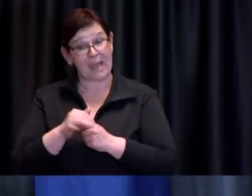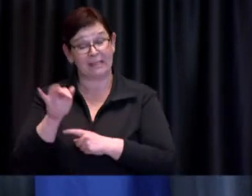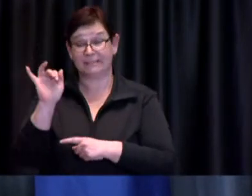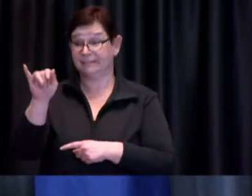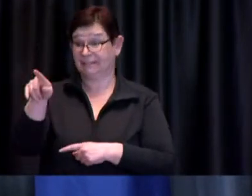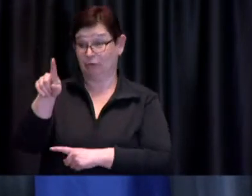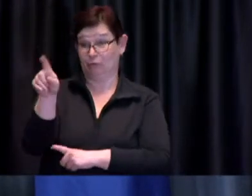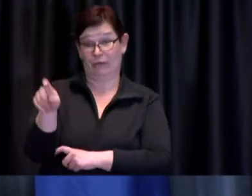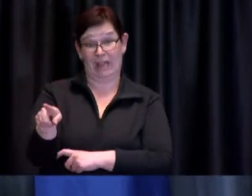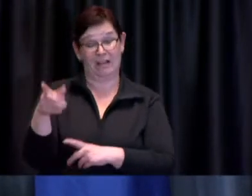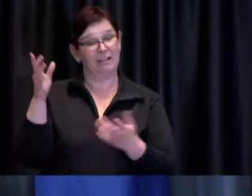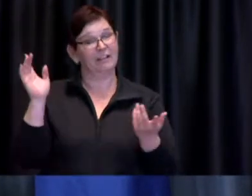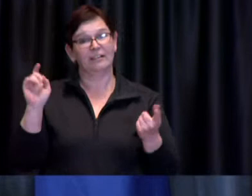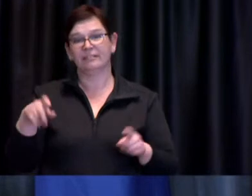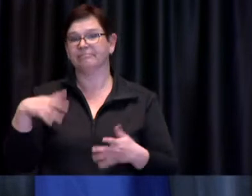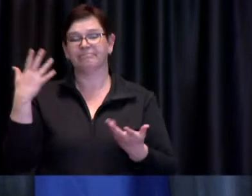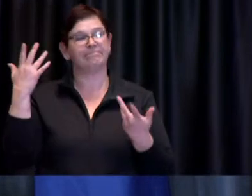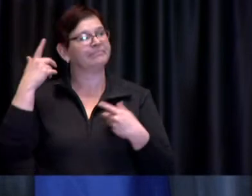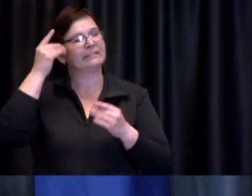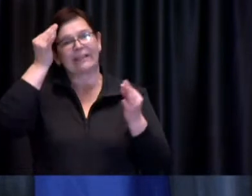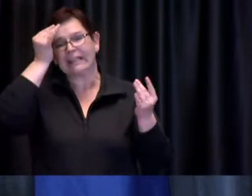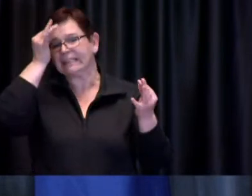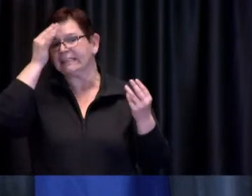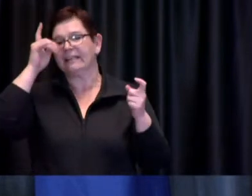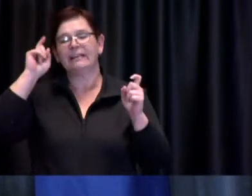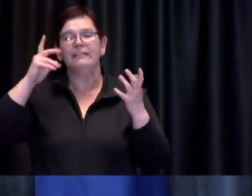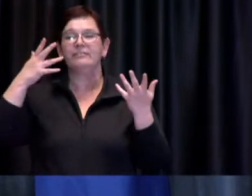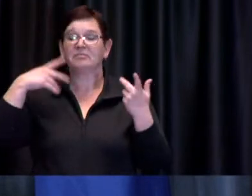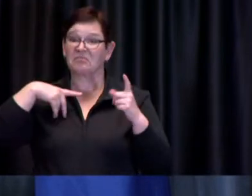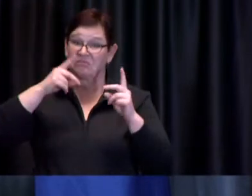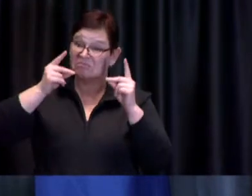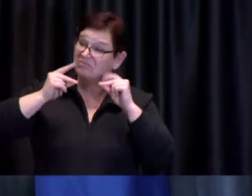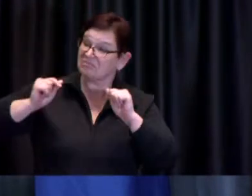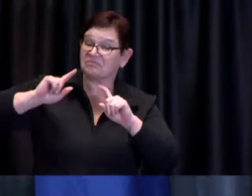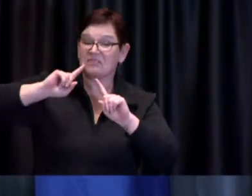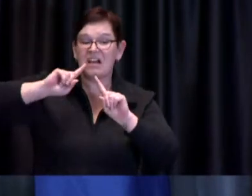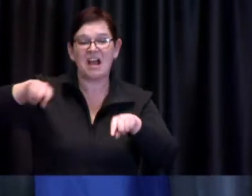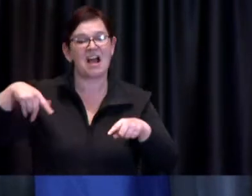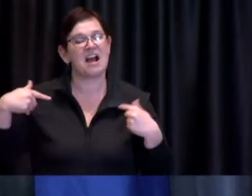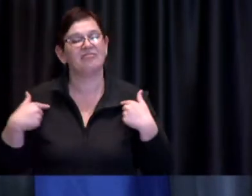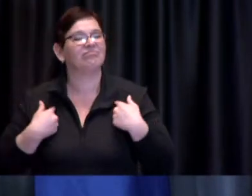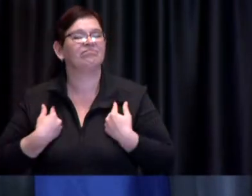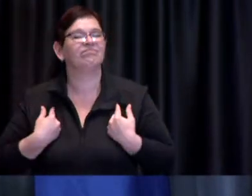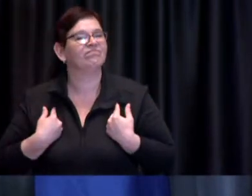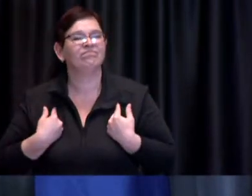I don't know that we will have answers to it directly I think you've heard the Mayor comment on